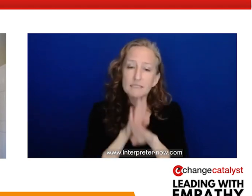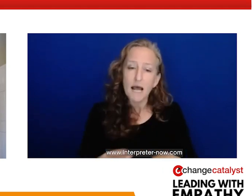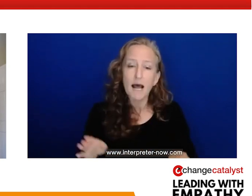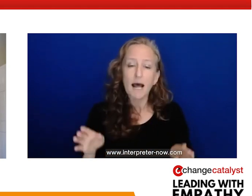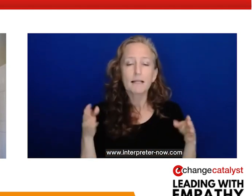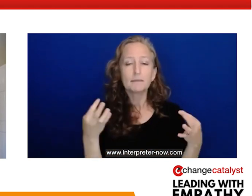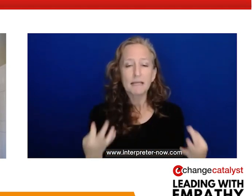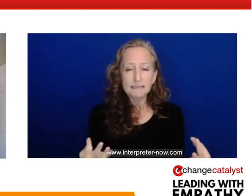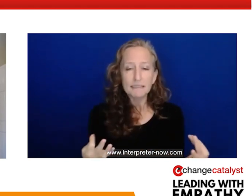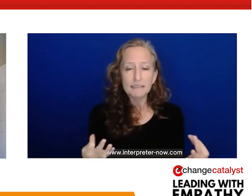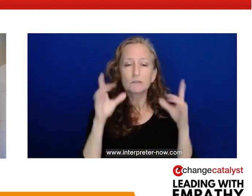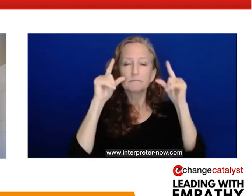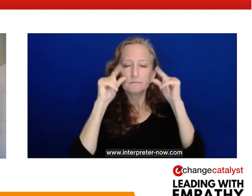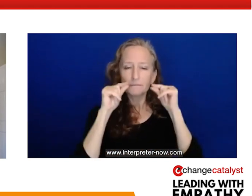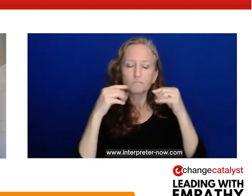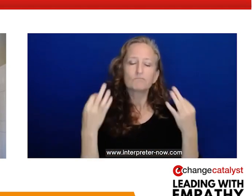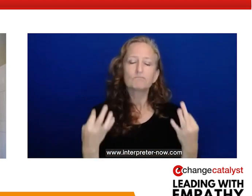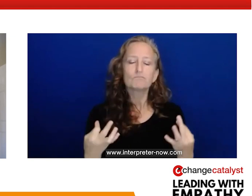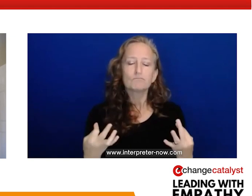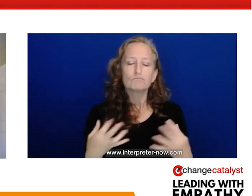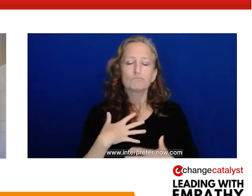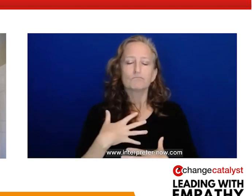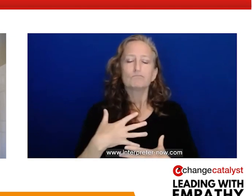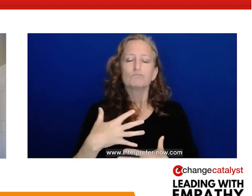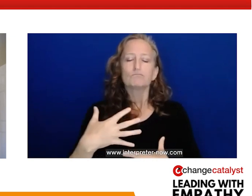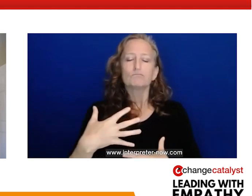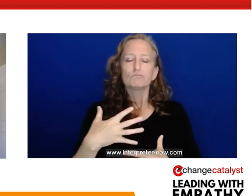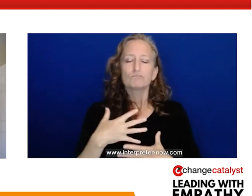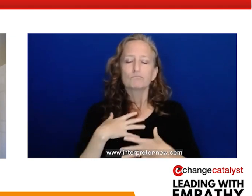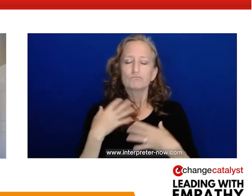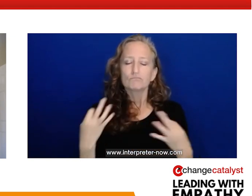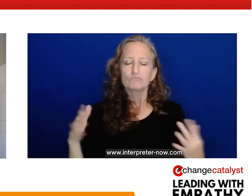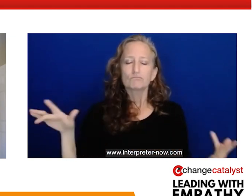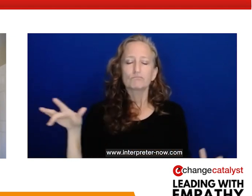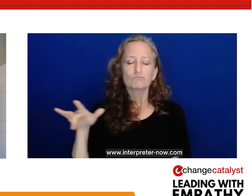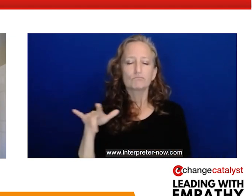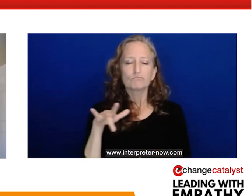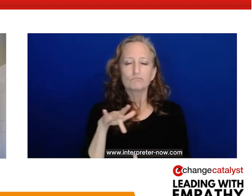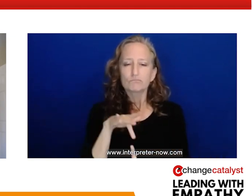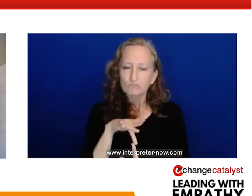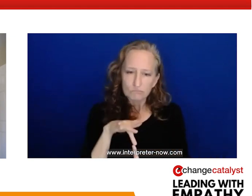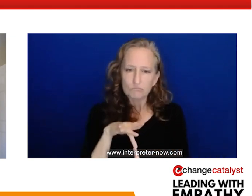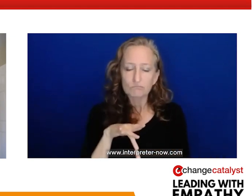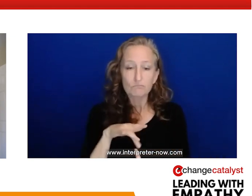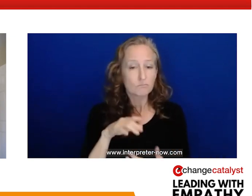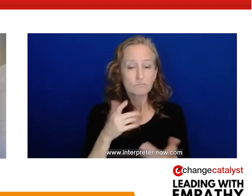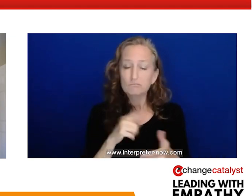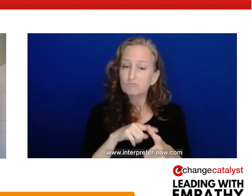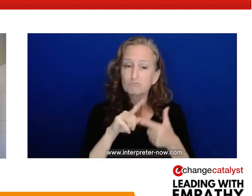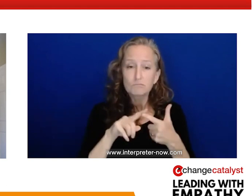eyes, and really find your center. It could be a walking meditation, it could be a writing